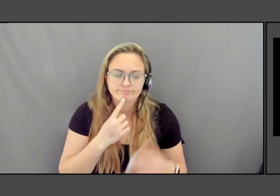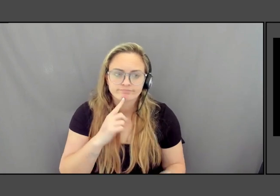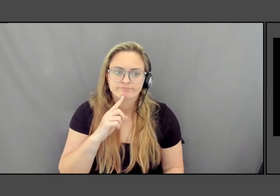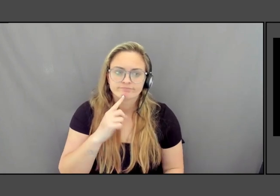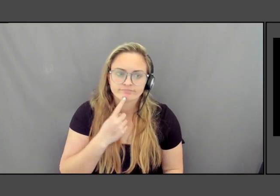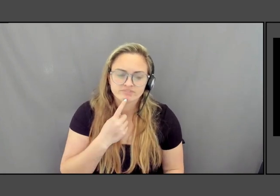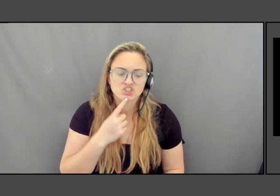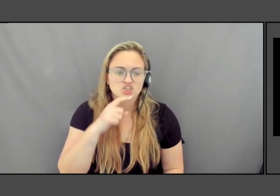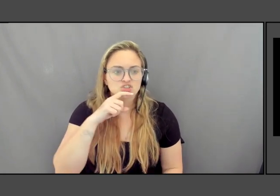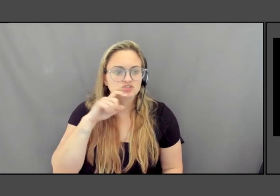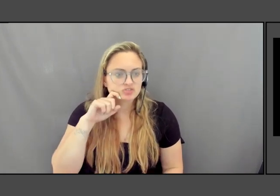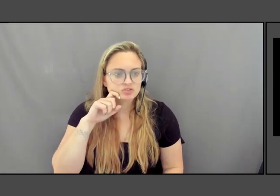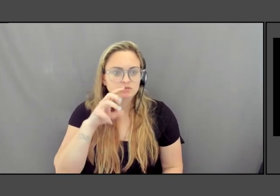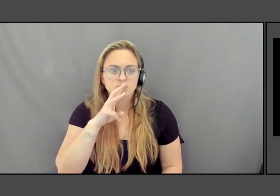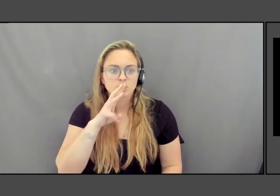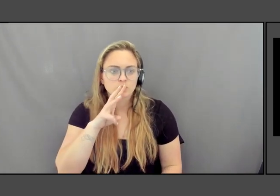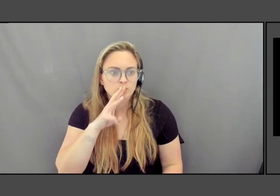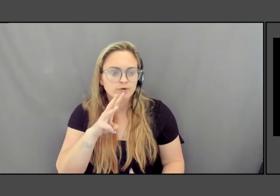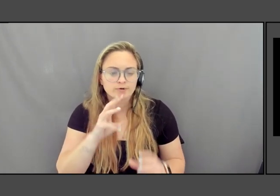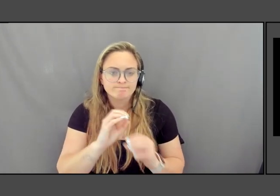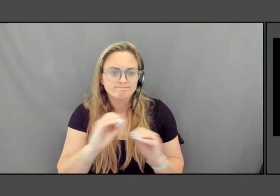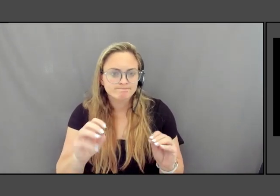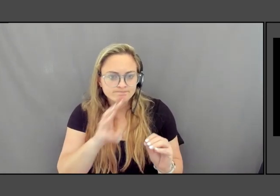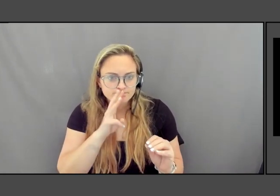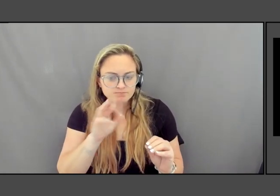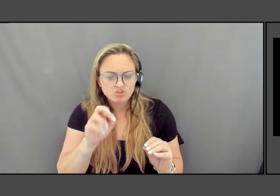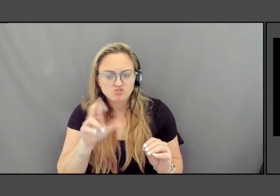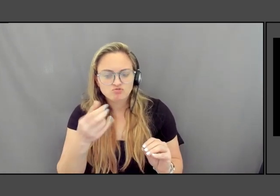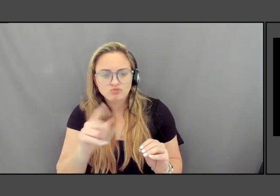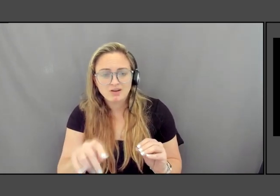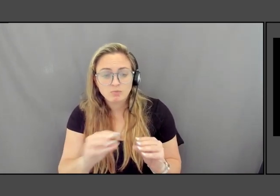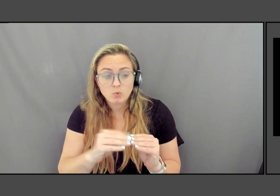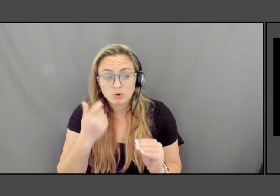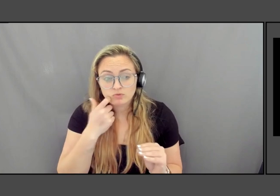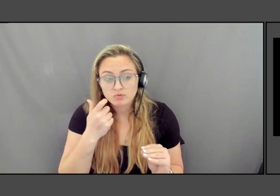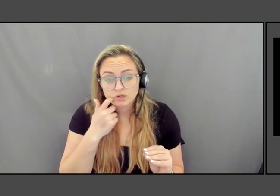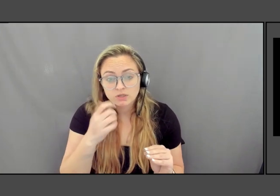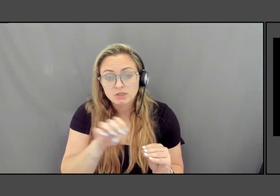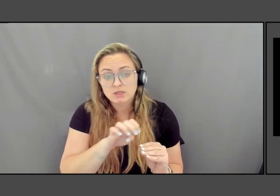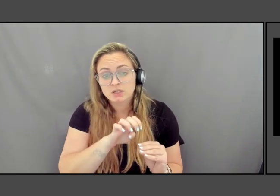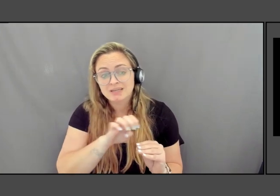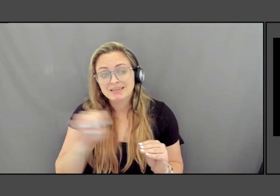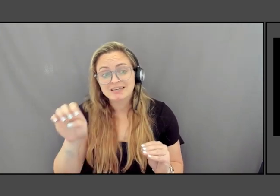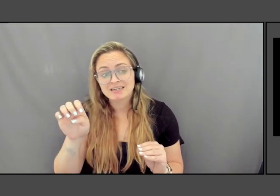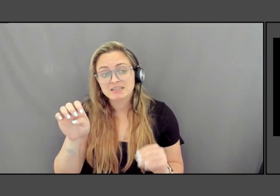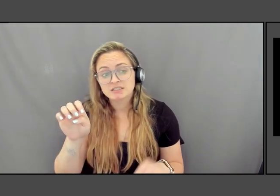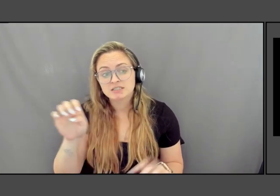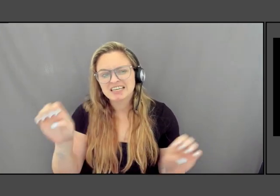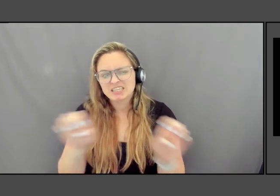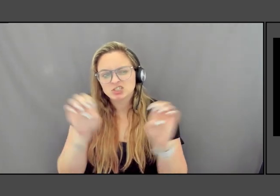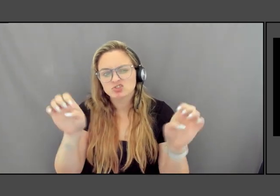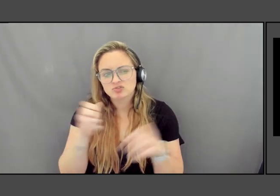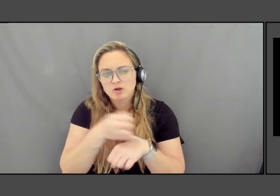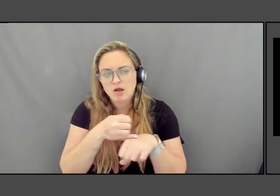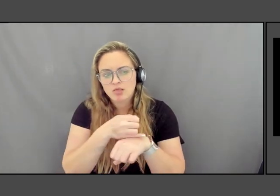or more even more recently, Easter Island. It's been used as a parable about how people went in.